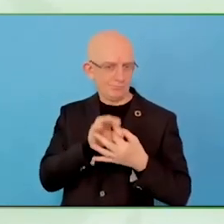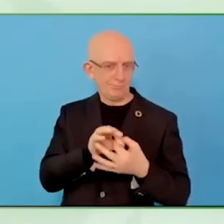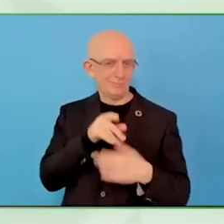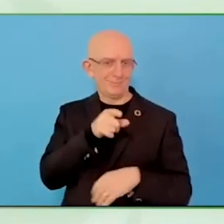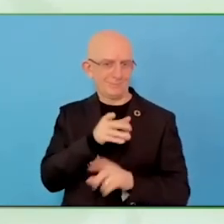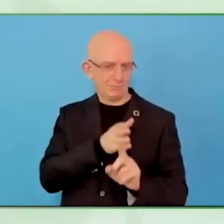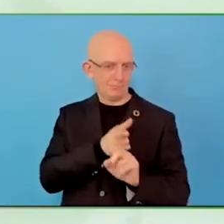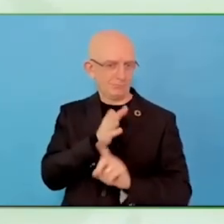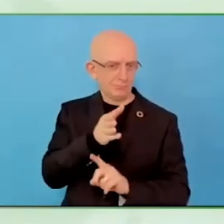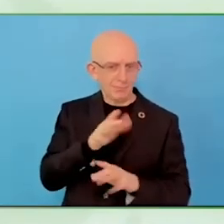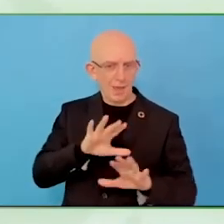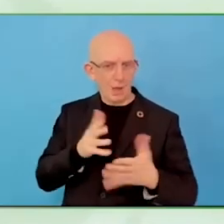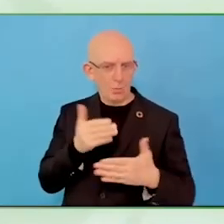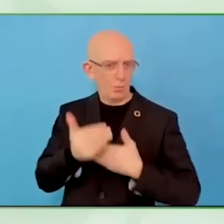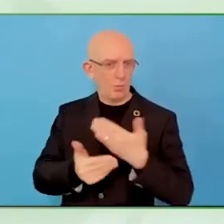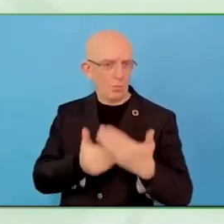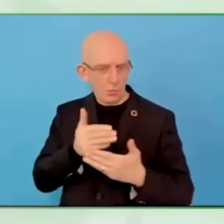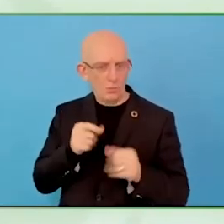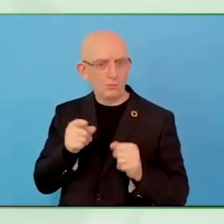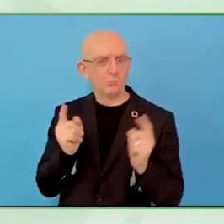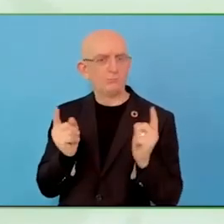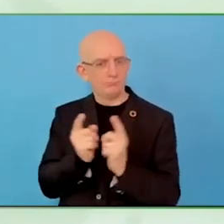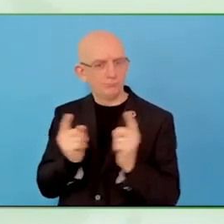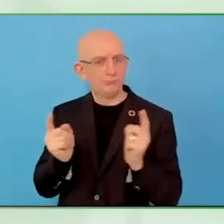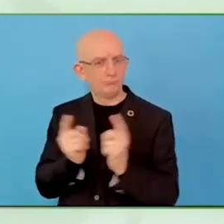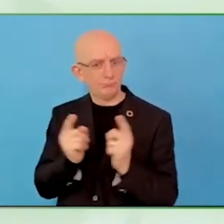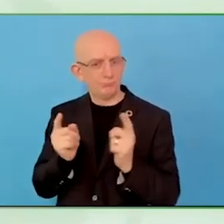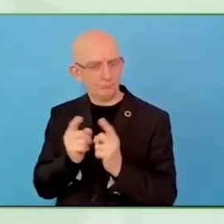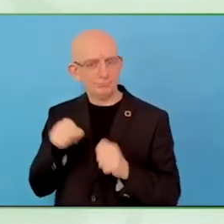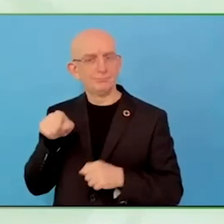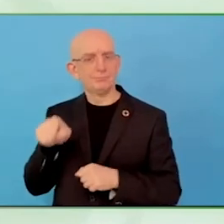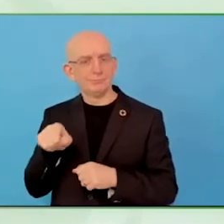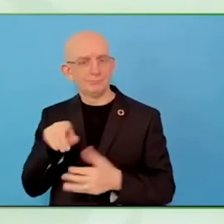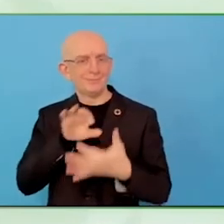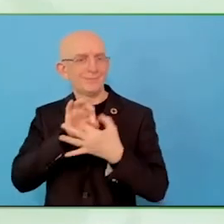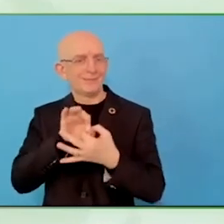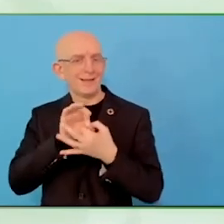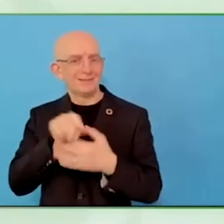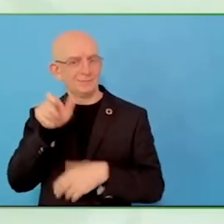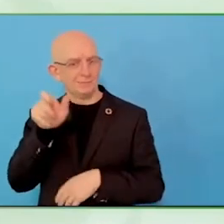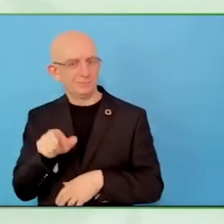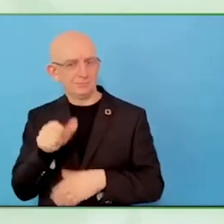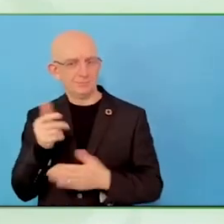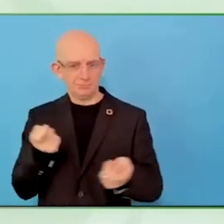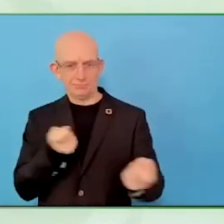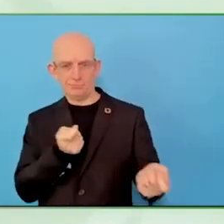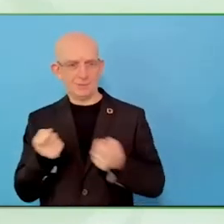person and is not able to get up in the morning because he has depression, sometimes they do not understand that.